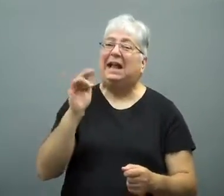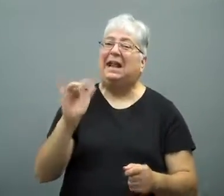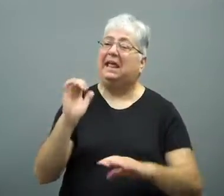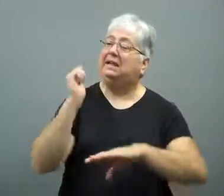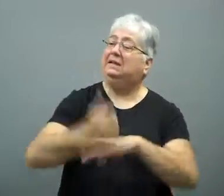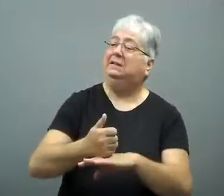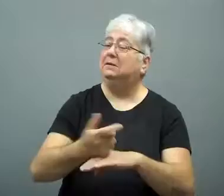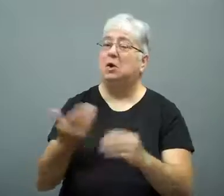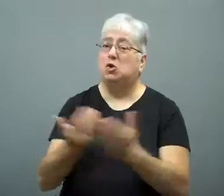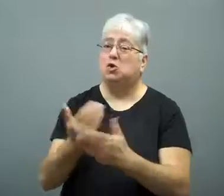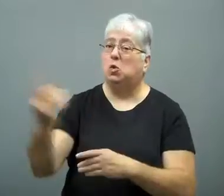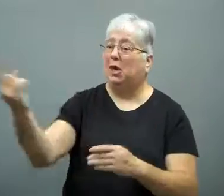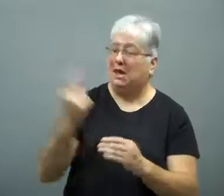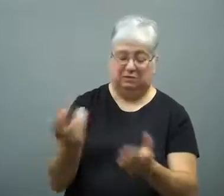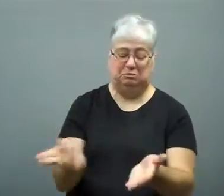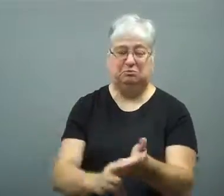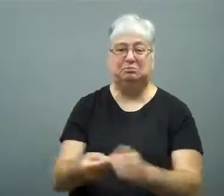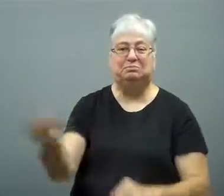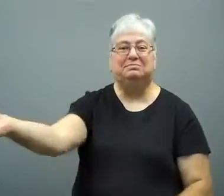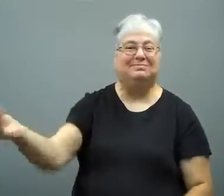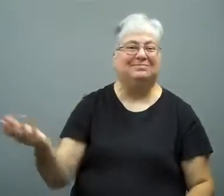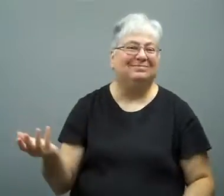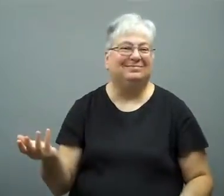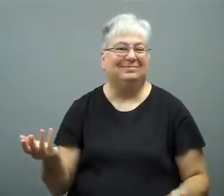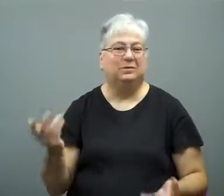setting up shop and handing out prescriptions to new patients who walk in.